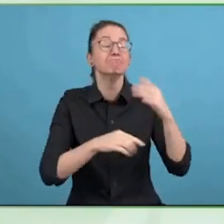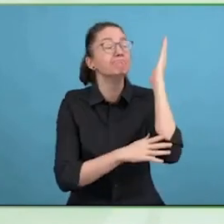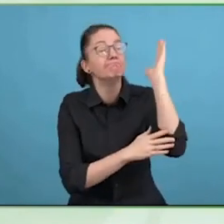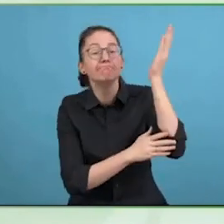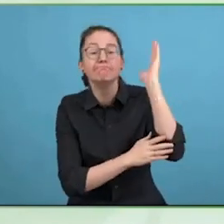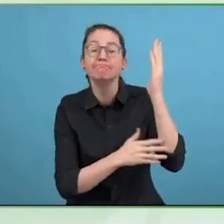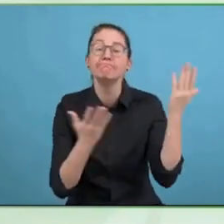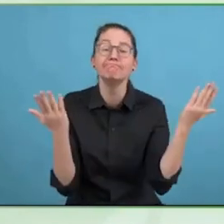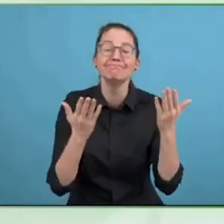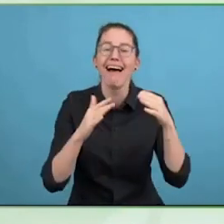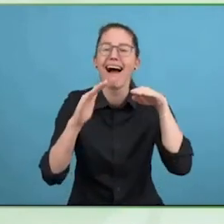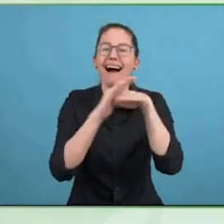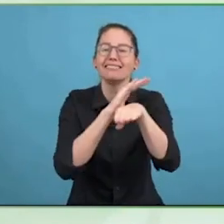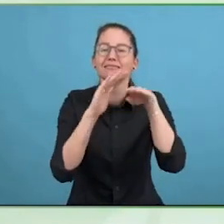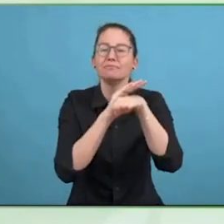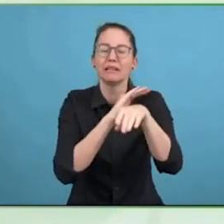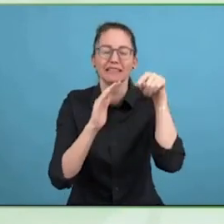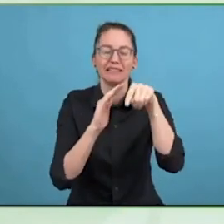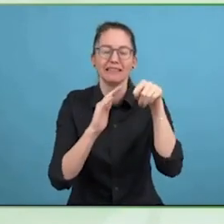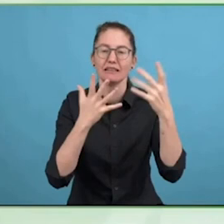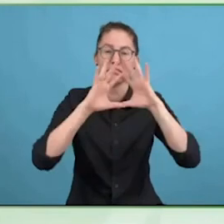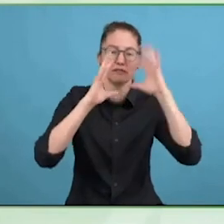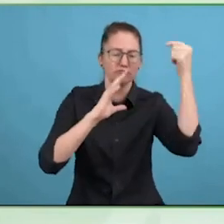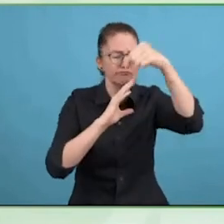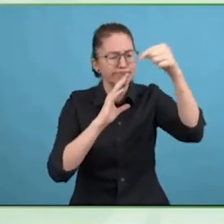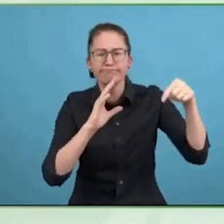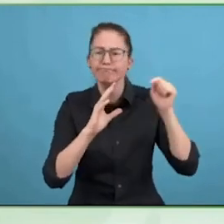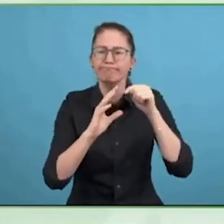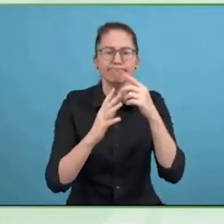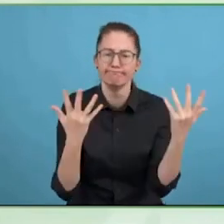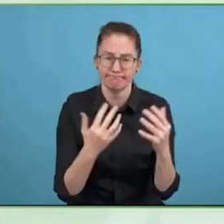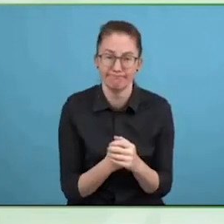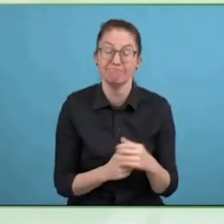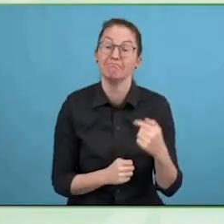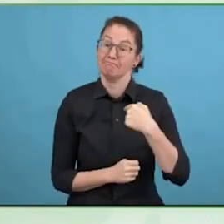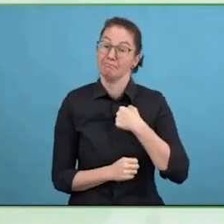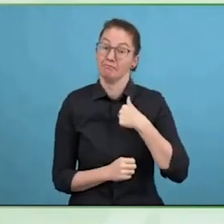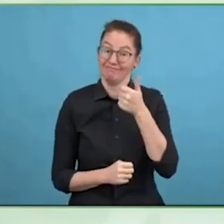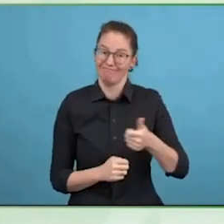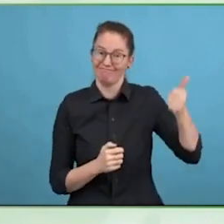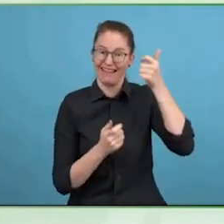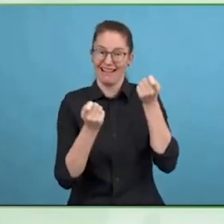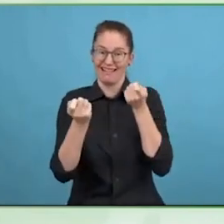I am the managing director and it is great to be here today.